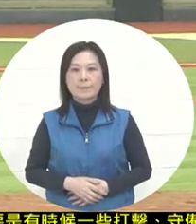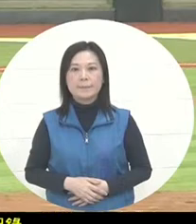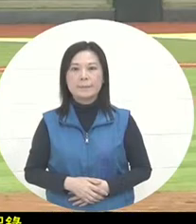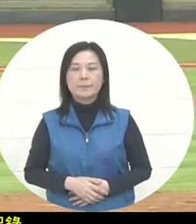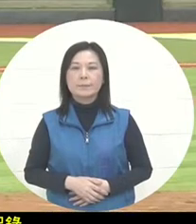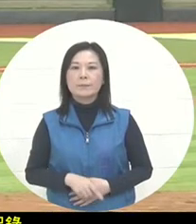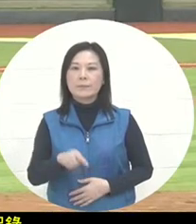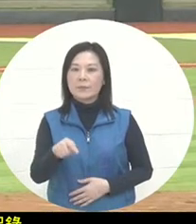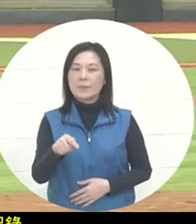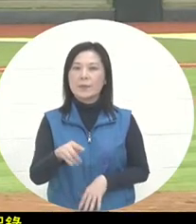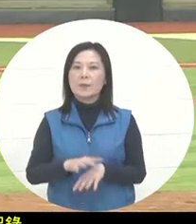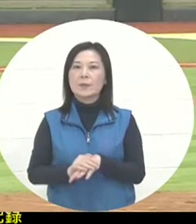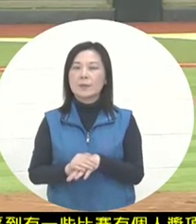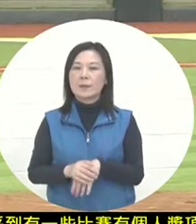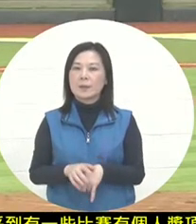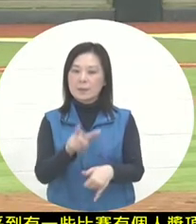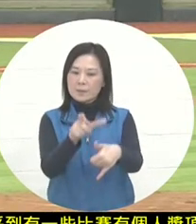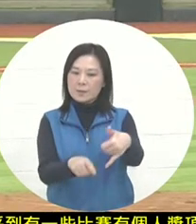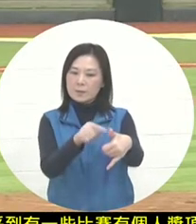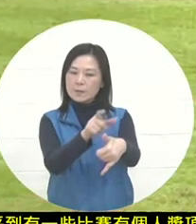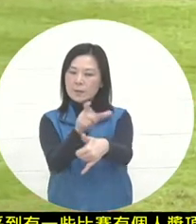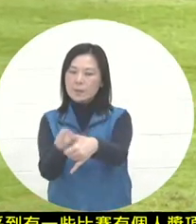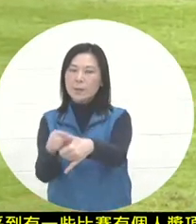so these accumulations are quite important